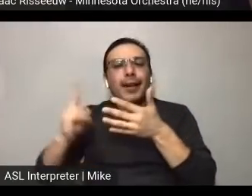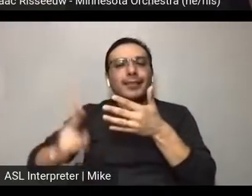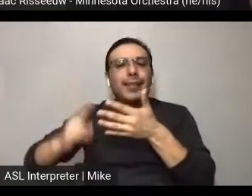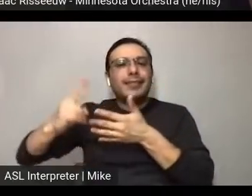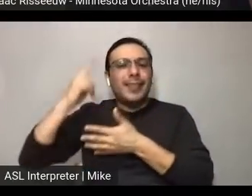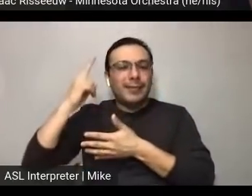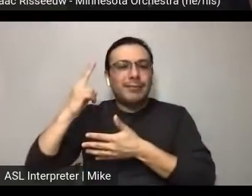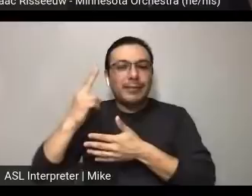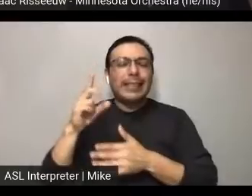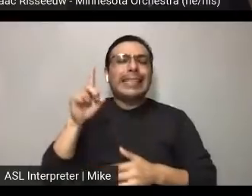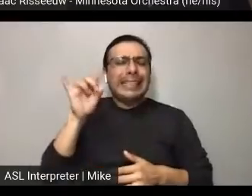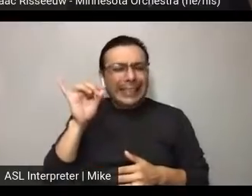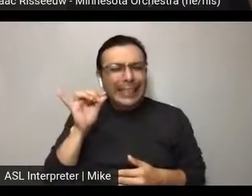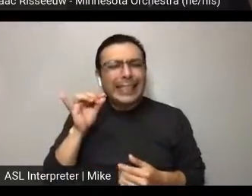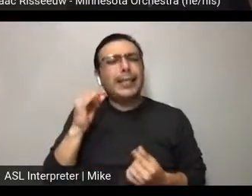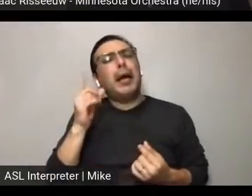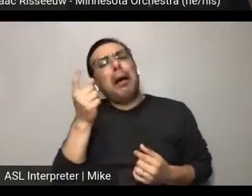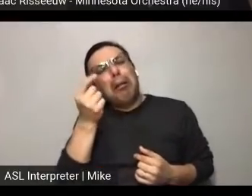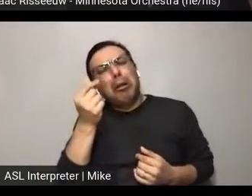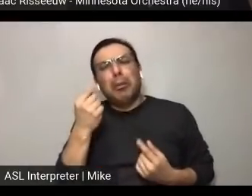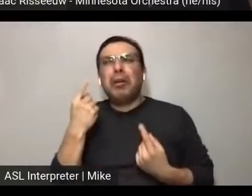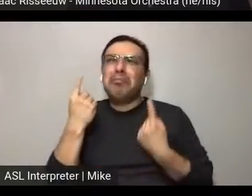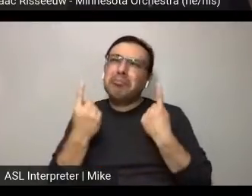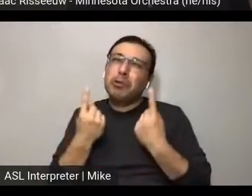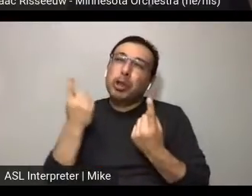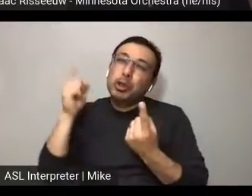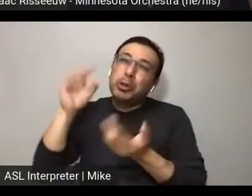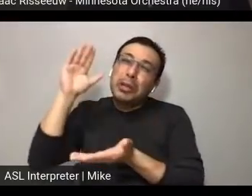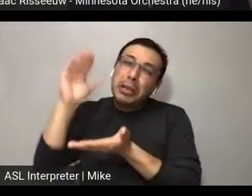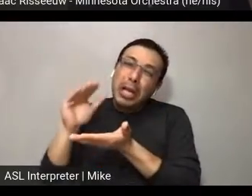But the pandemic just sort of made that shift (Snaps) You know, we really